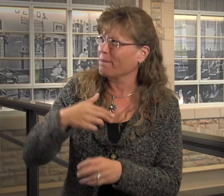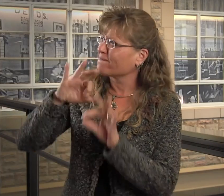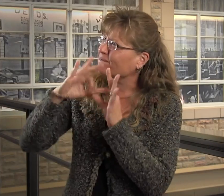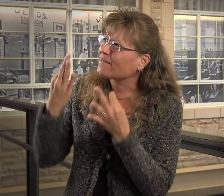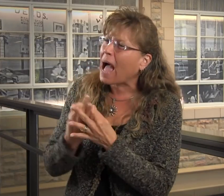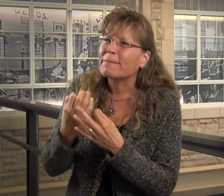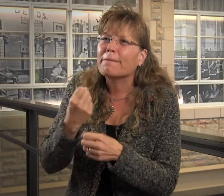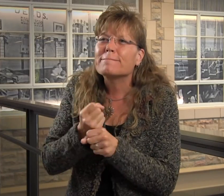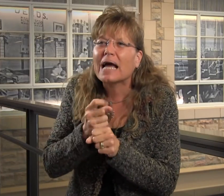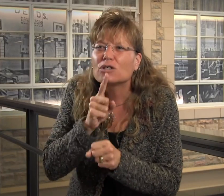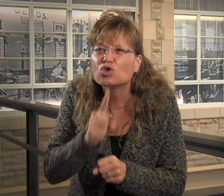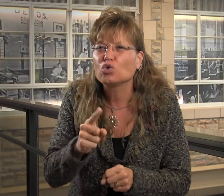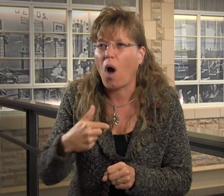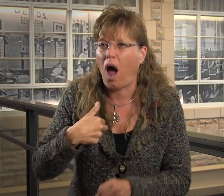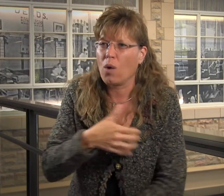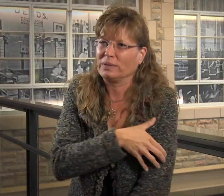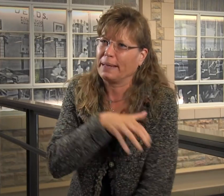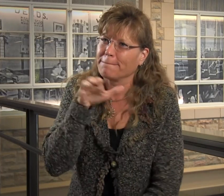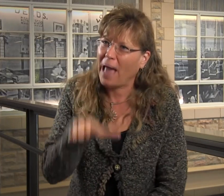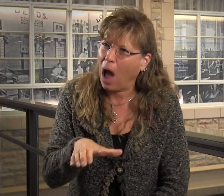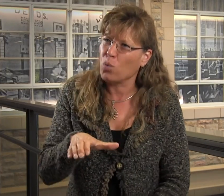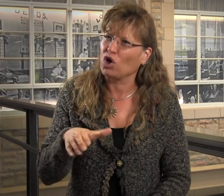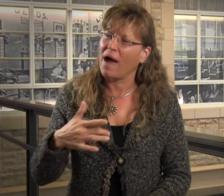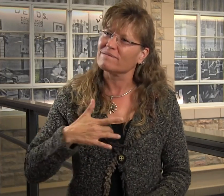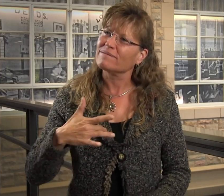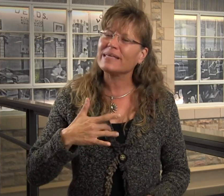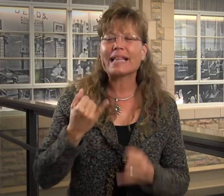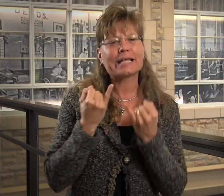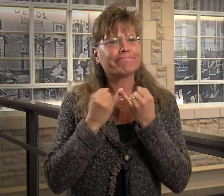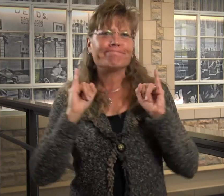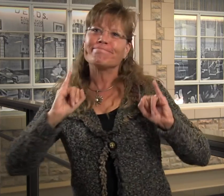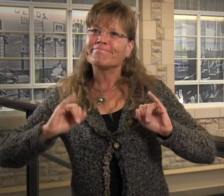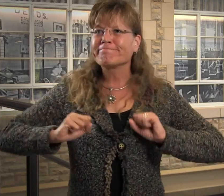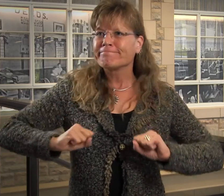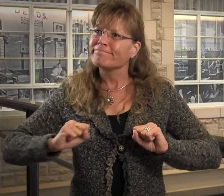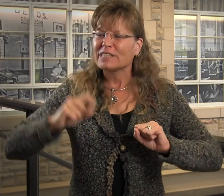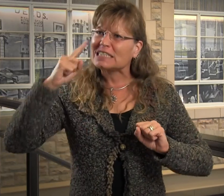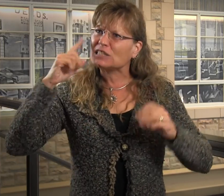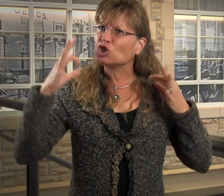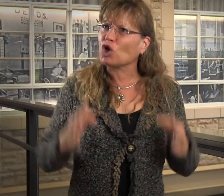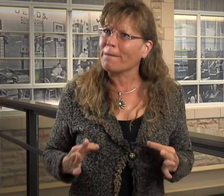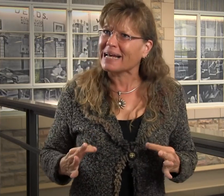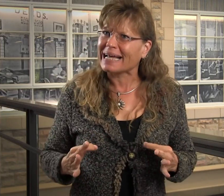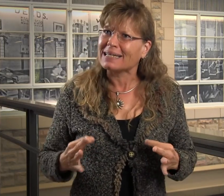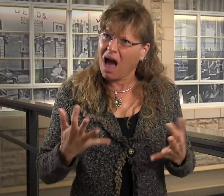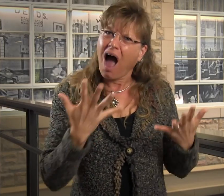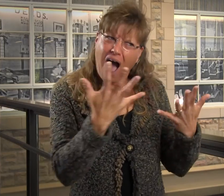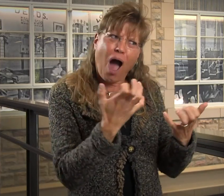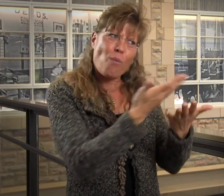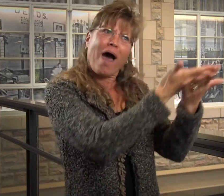I've worked hard. My family made sure, that I was empowered and have that sense of independence. I was determined,